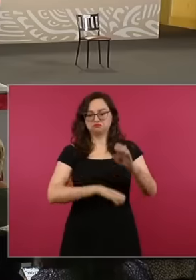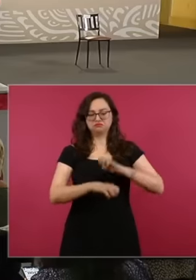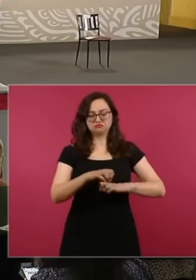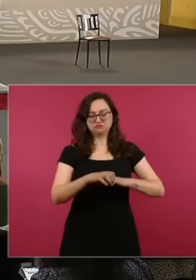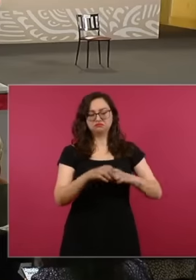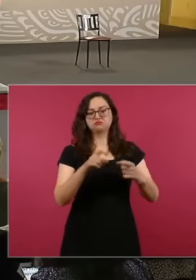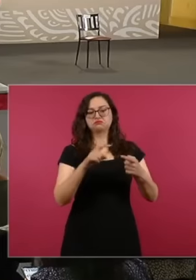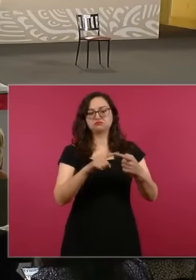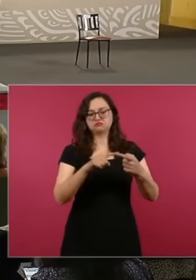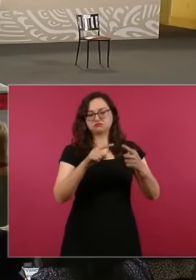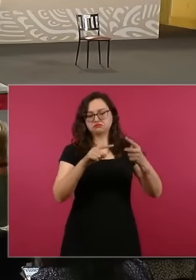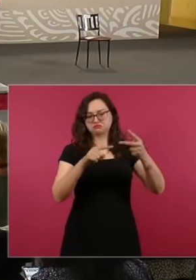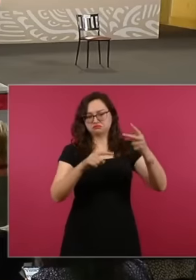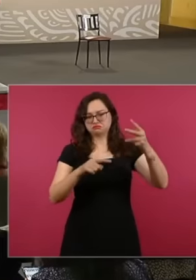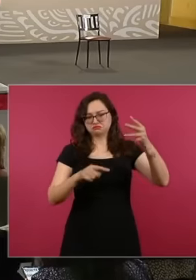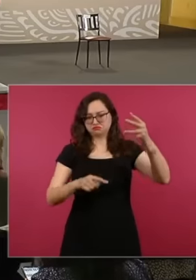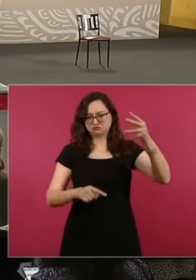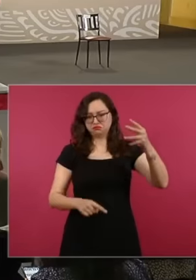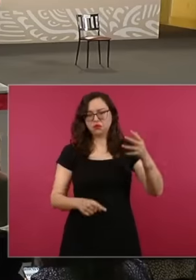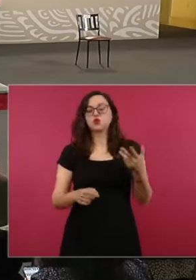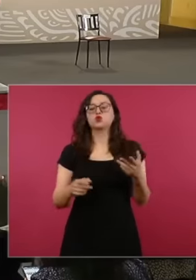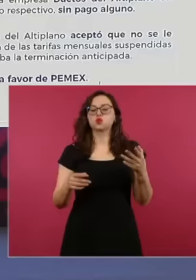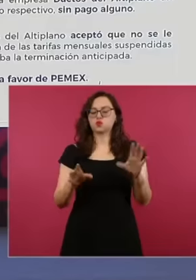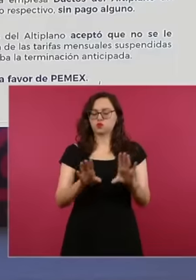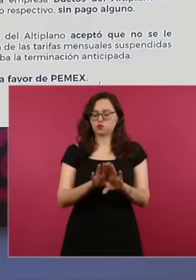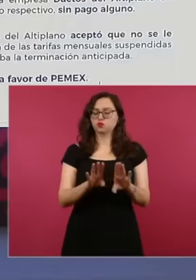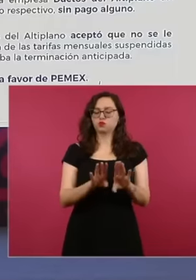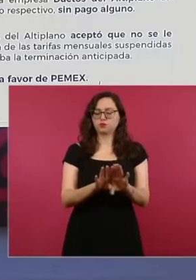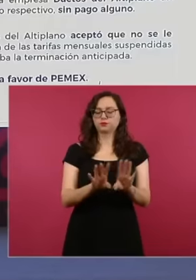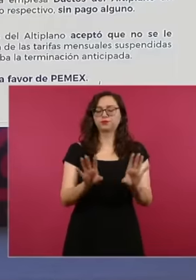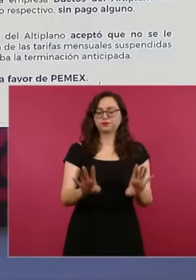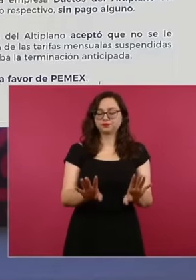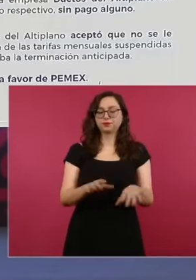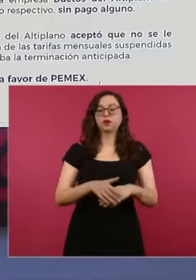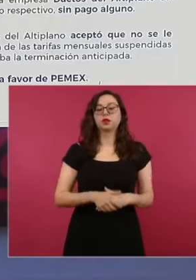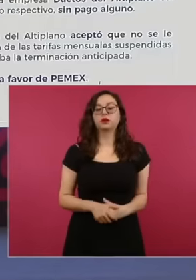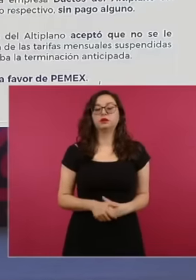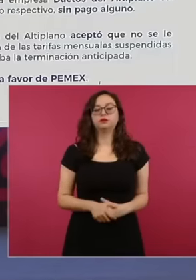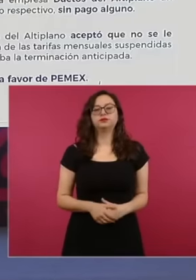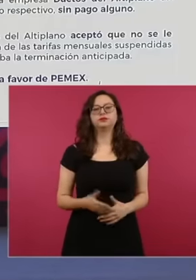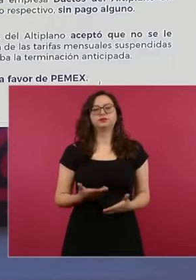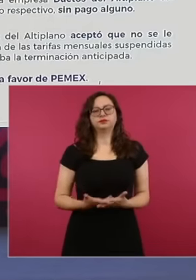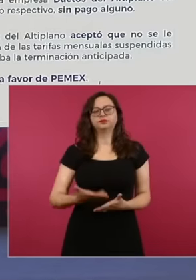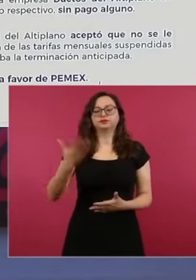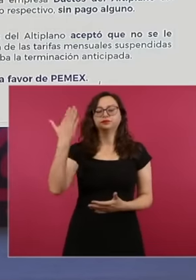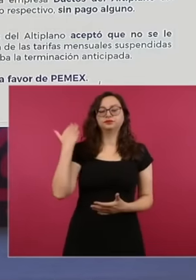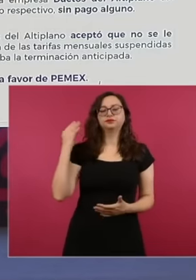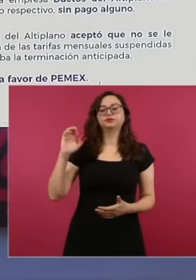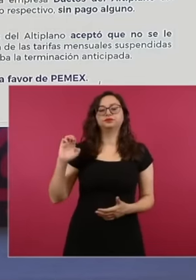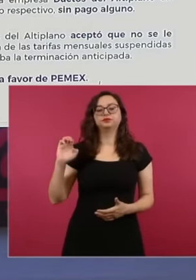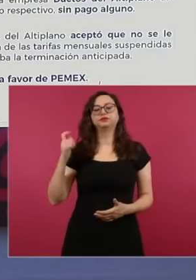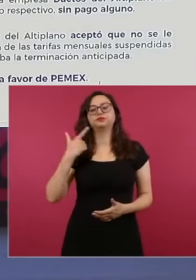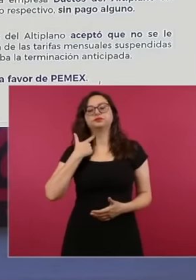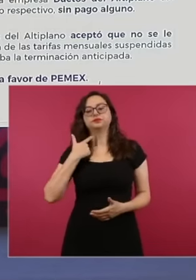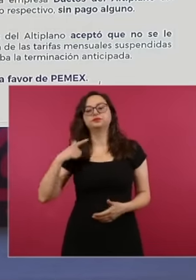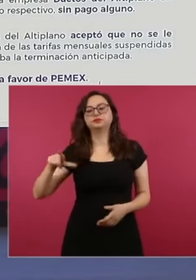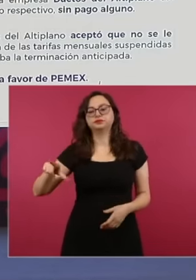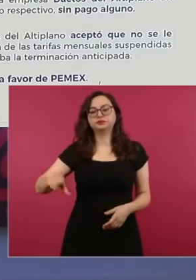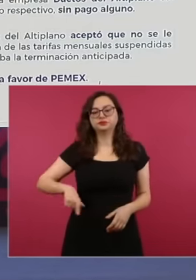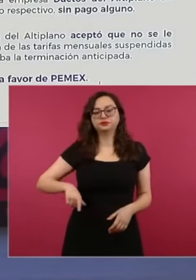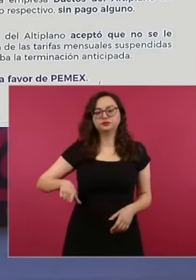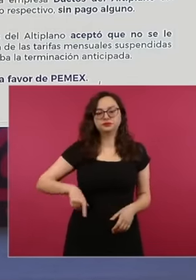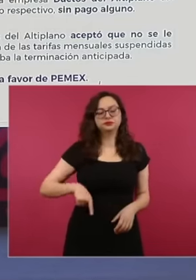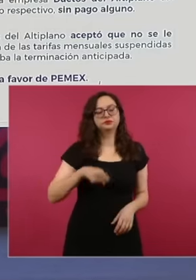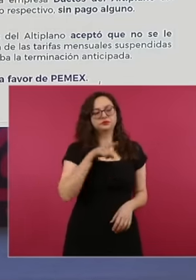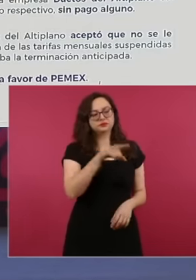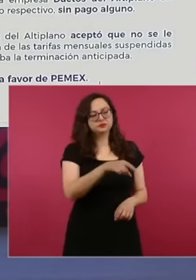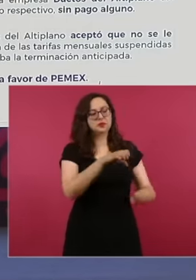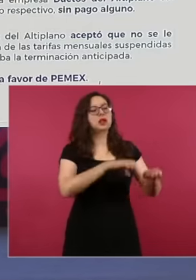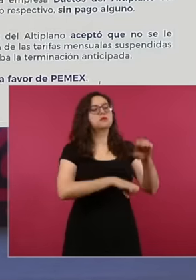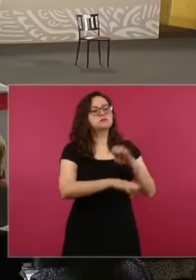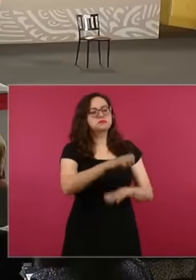other administrations, there was talk of developing a gas field in the north of Veracruz and